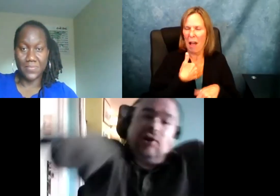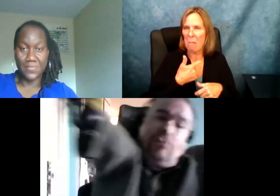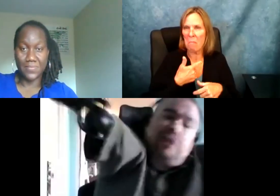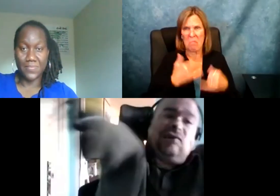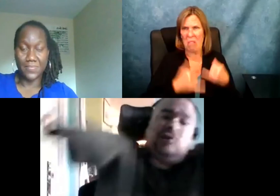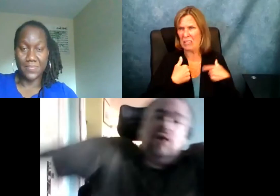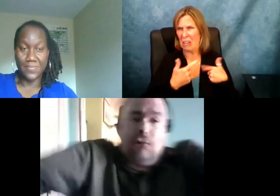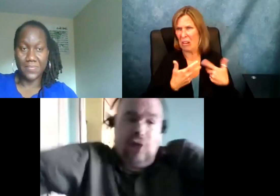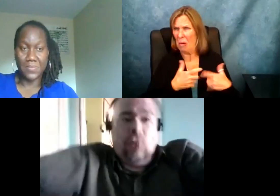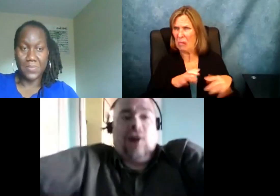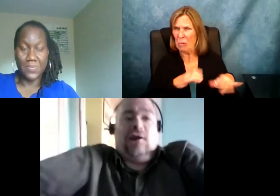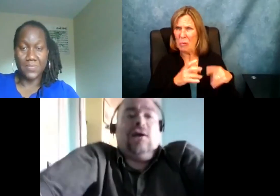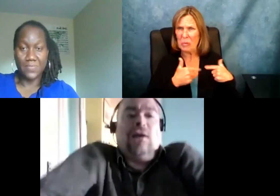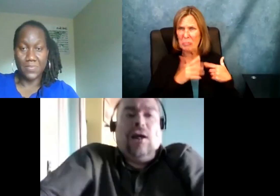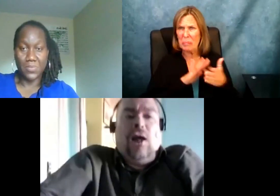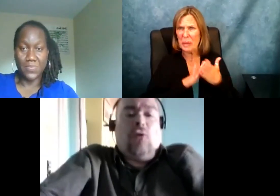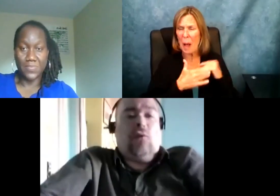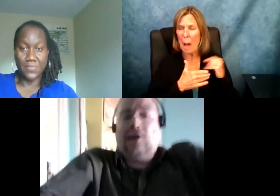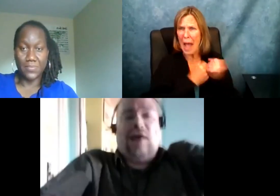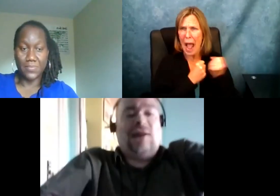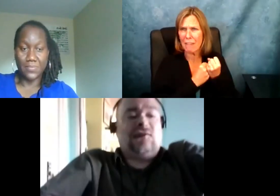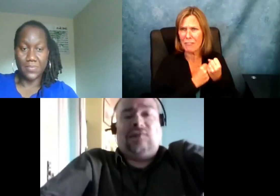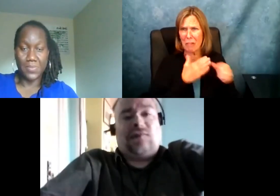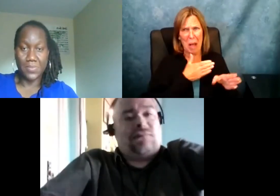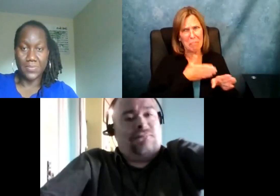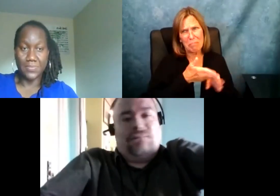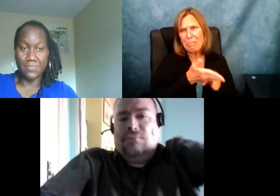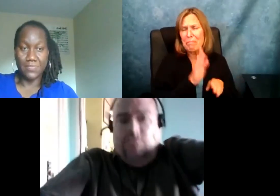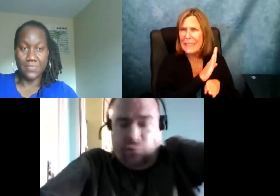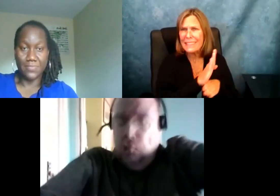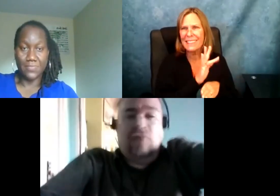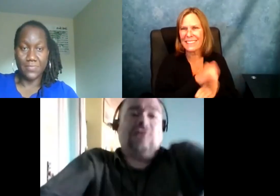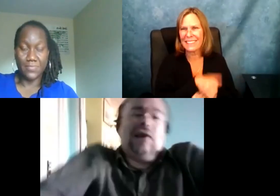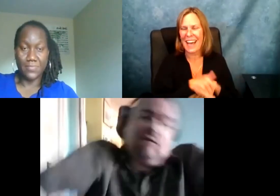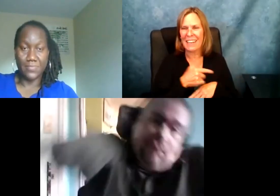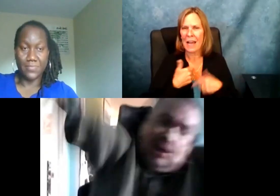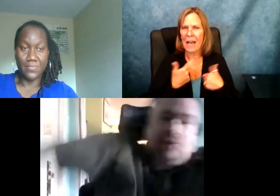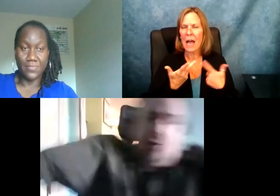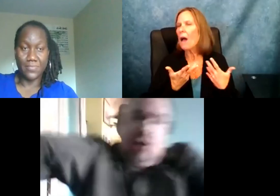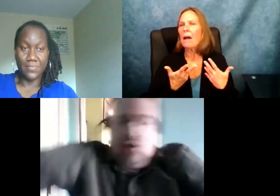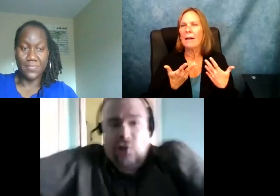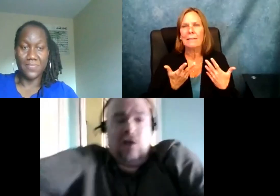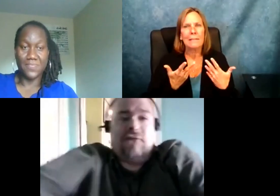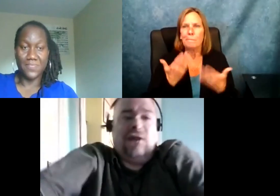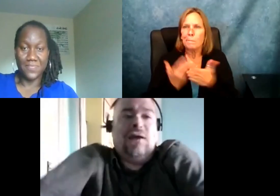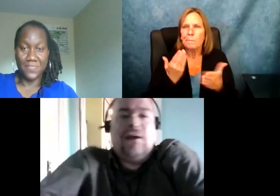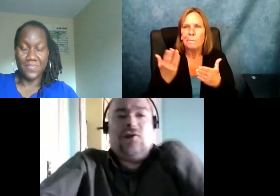the last thing I wanted to do was be an advocate. I like math. I wanted to